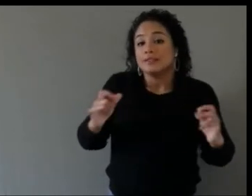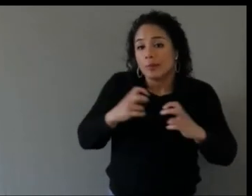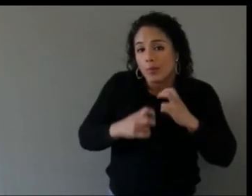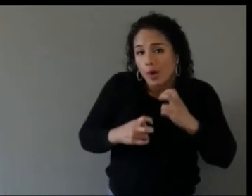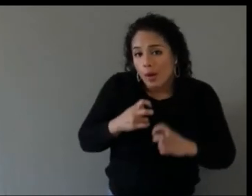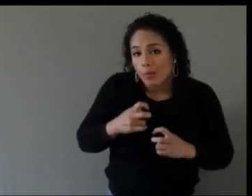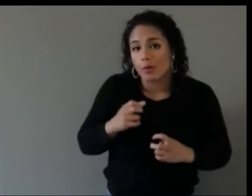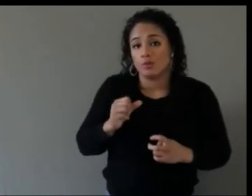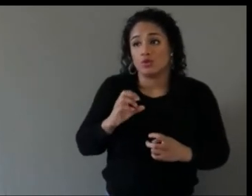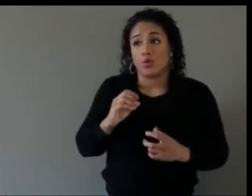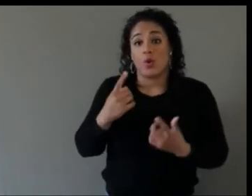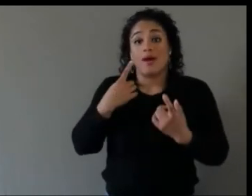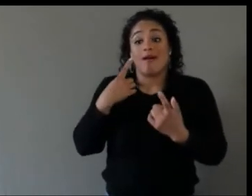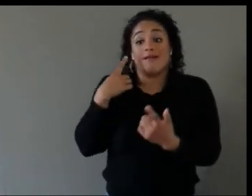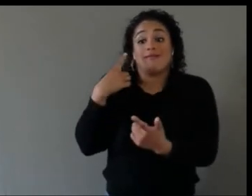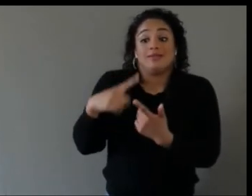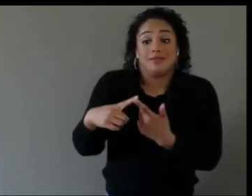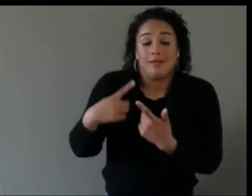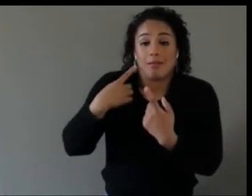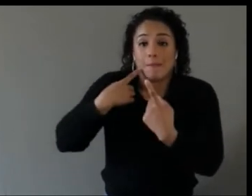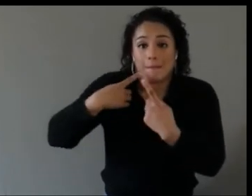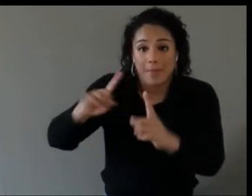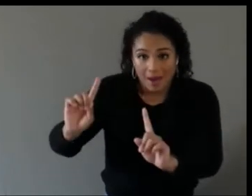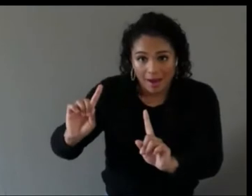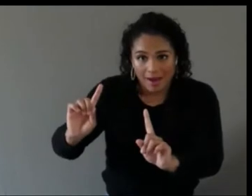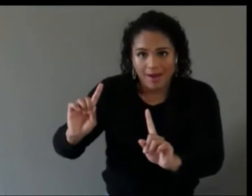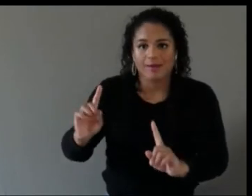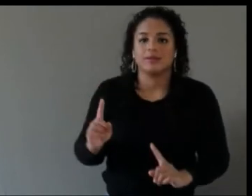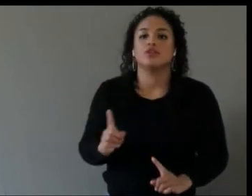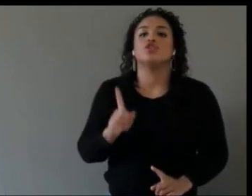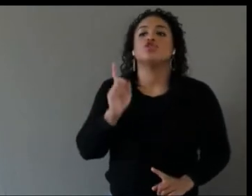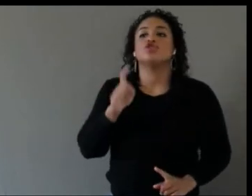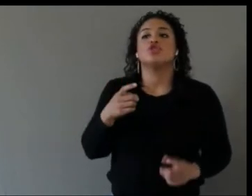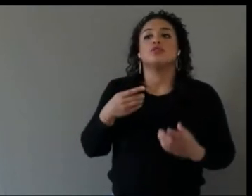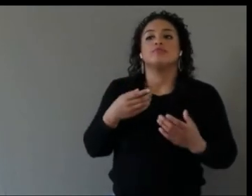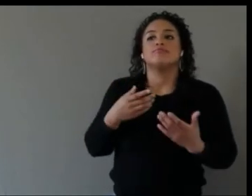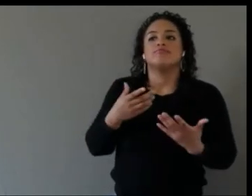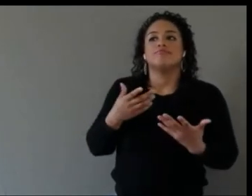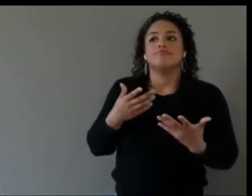saying, hey, you know, these are the things I need, right, that will help build a business